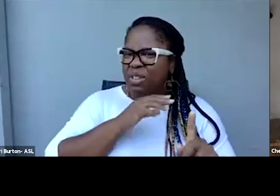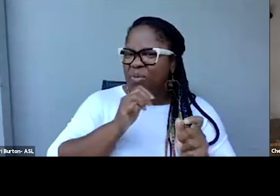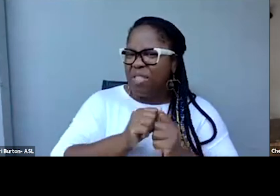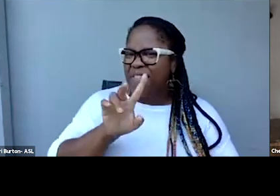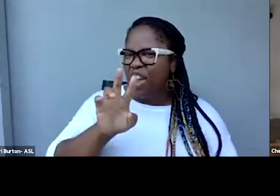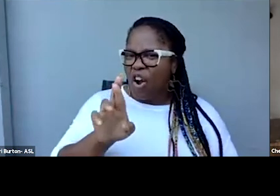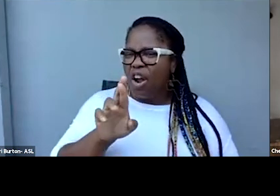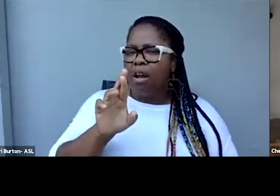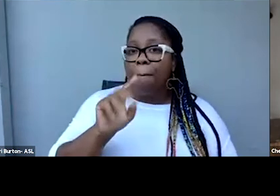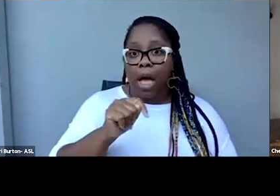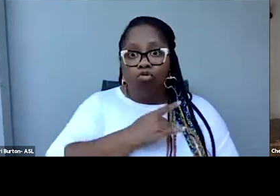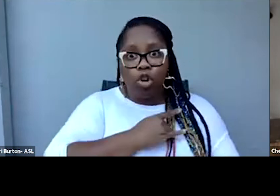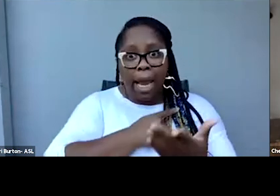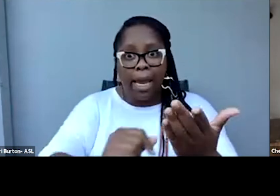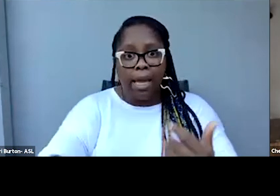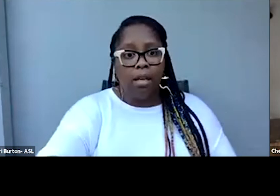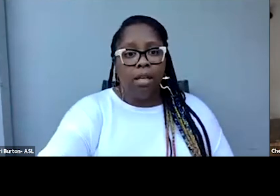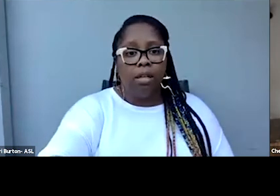But, Jade, I saw you had a thought.